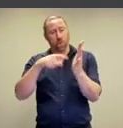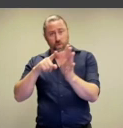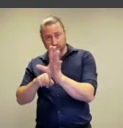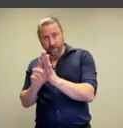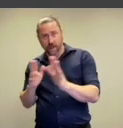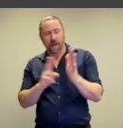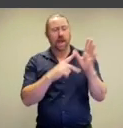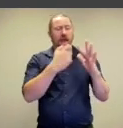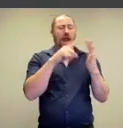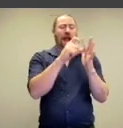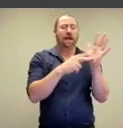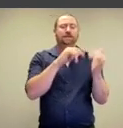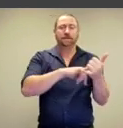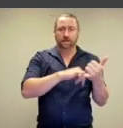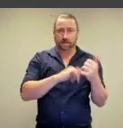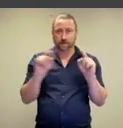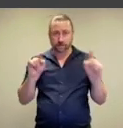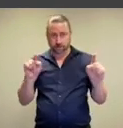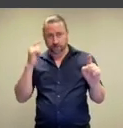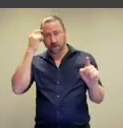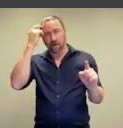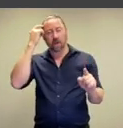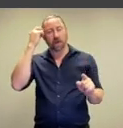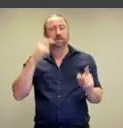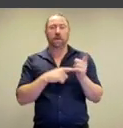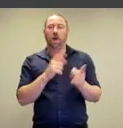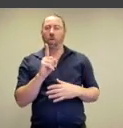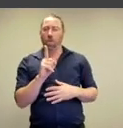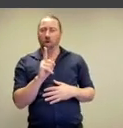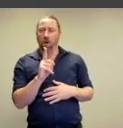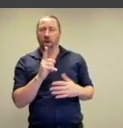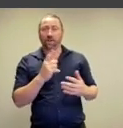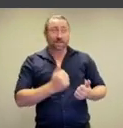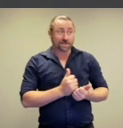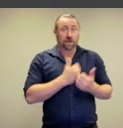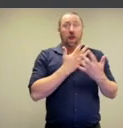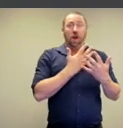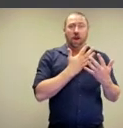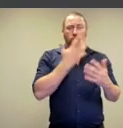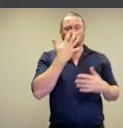between nudity and nakedness